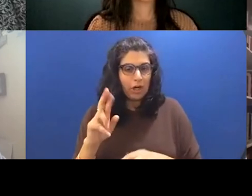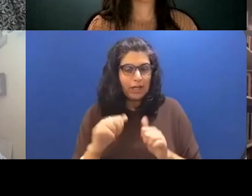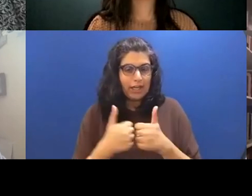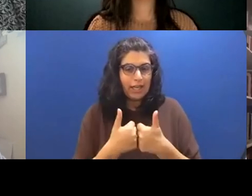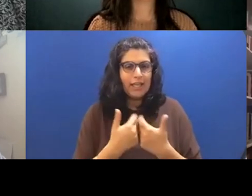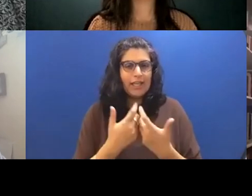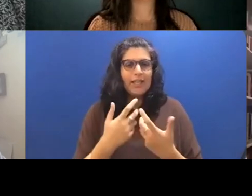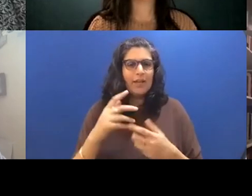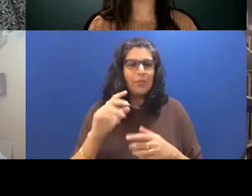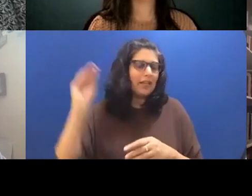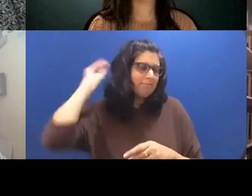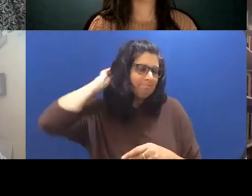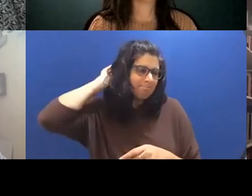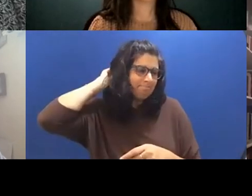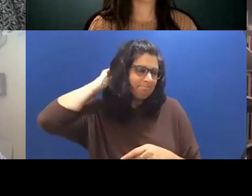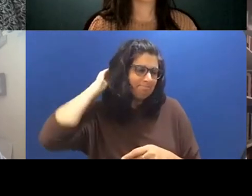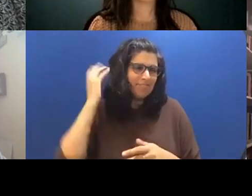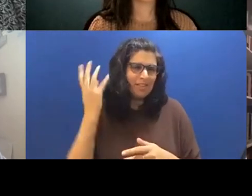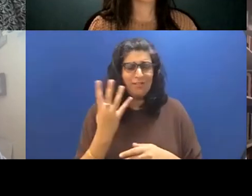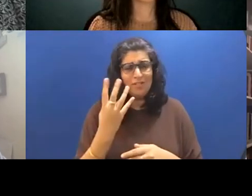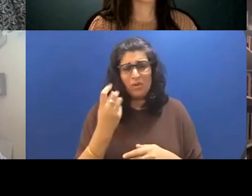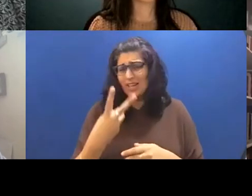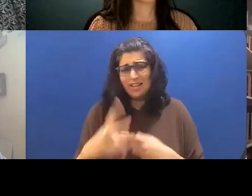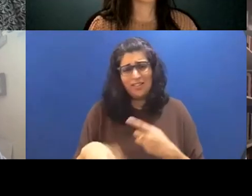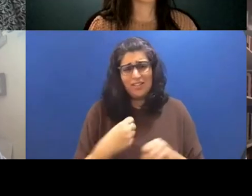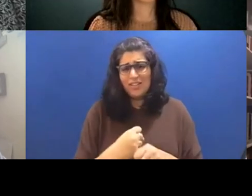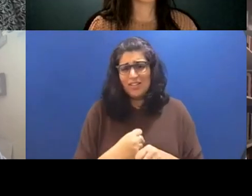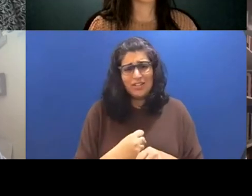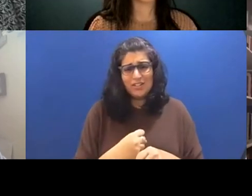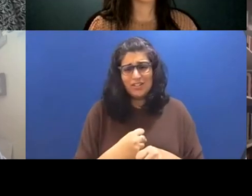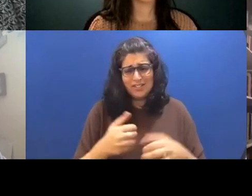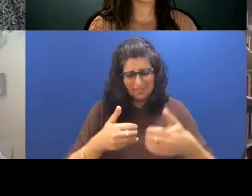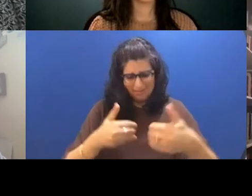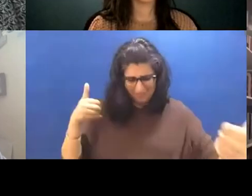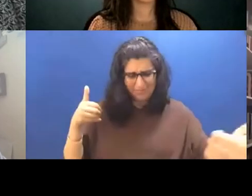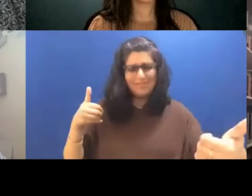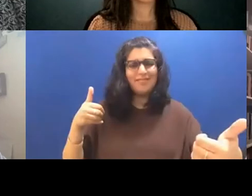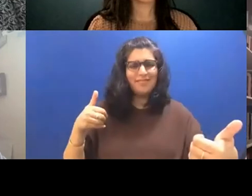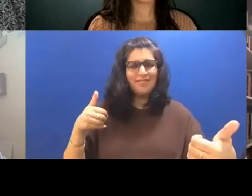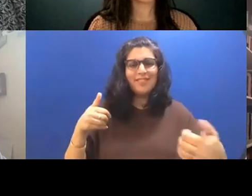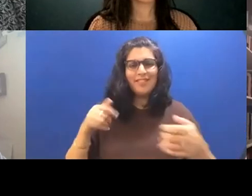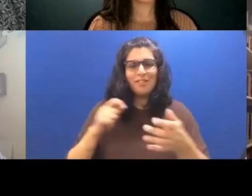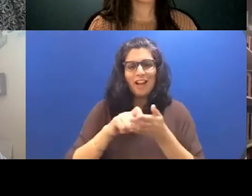for like, This must have been four and a half years apart. And because that flashback at